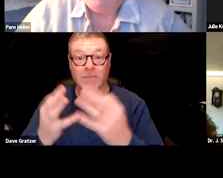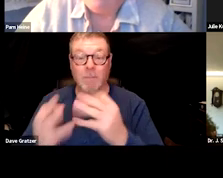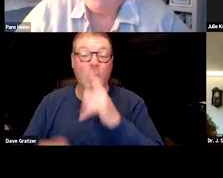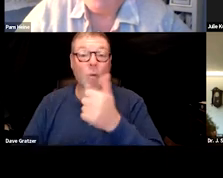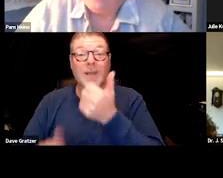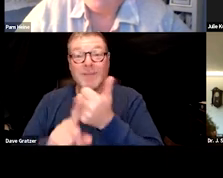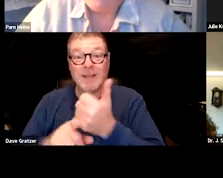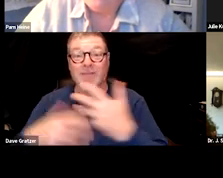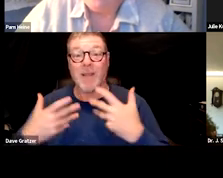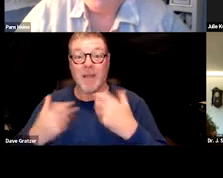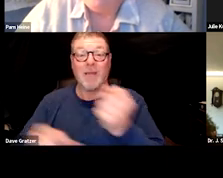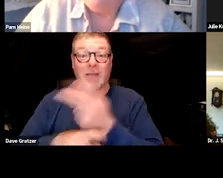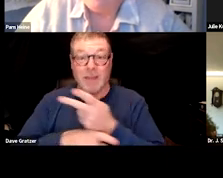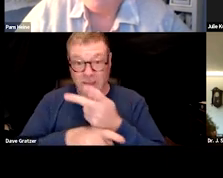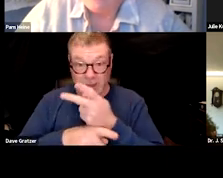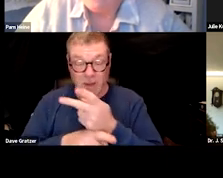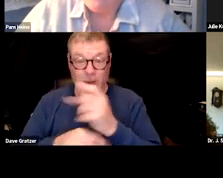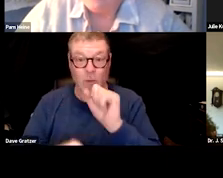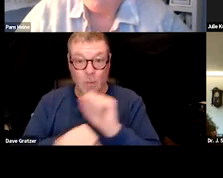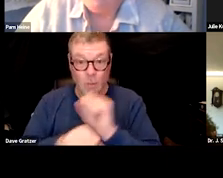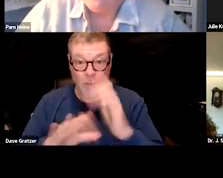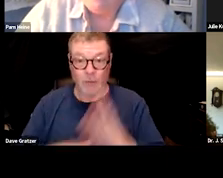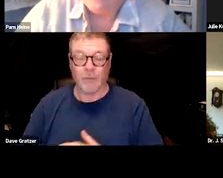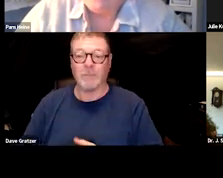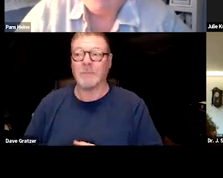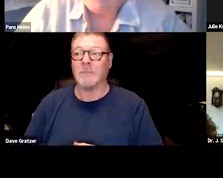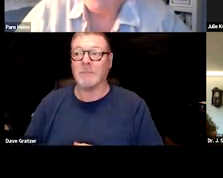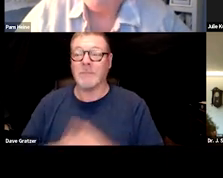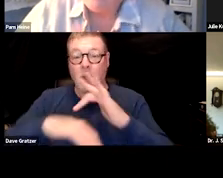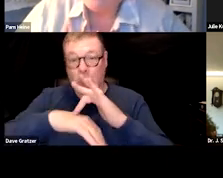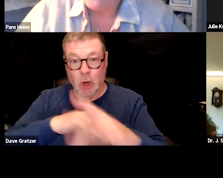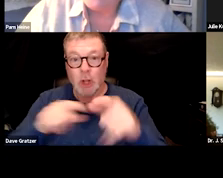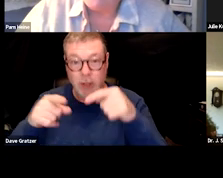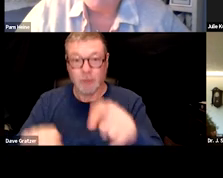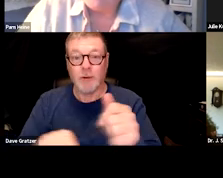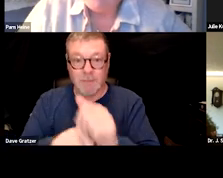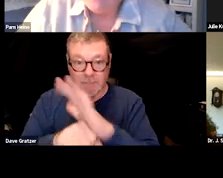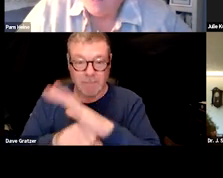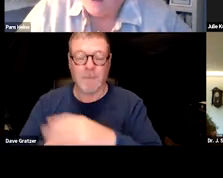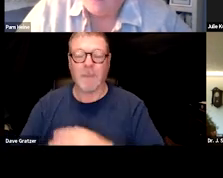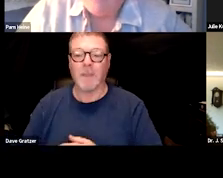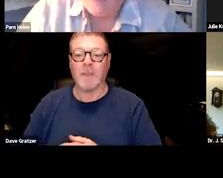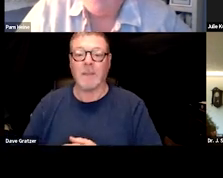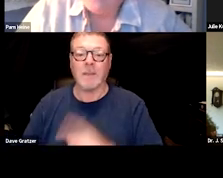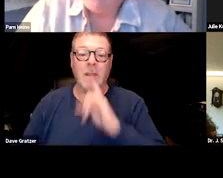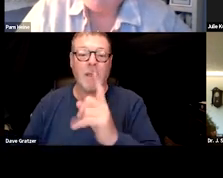and many of our SOAR practitioners who are on the front lines like early in the pandemic. So a few questions are about you know,